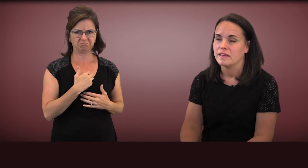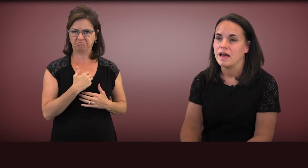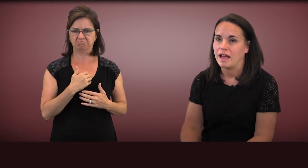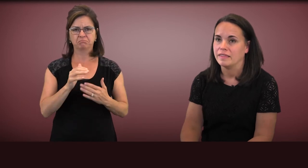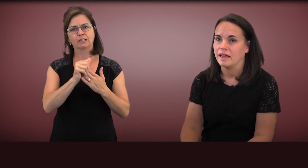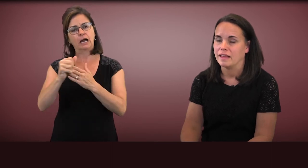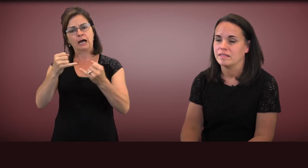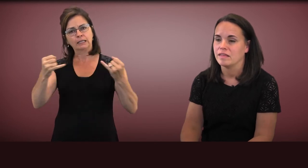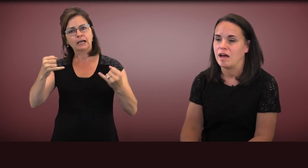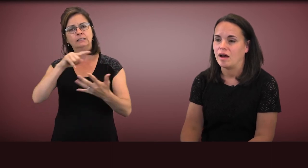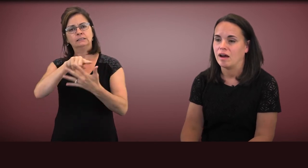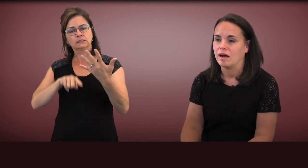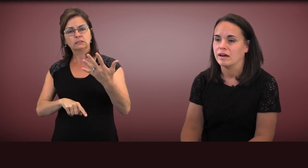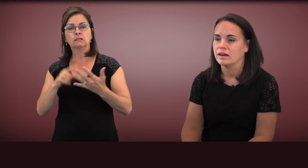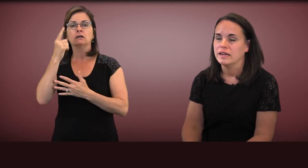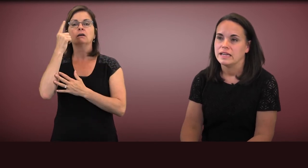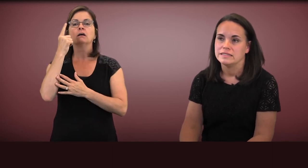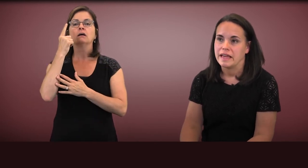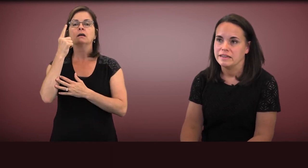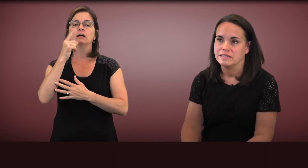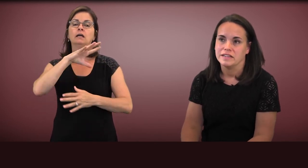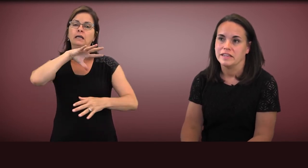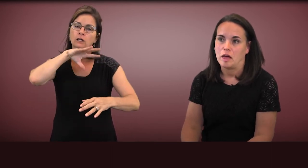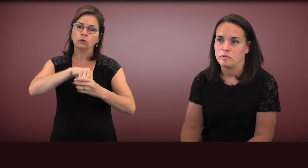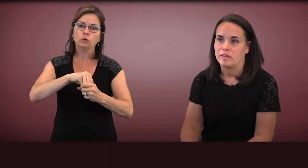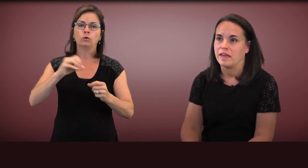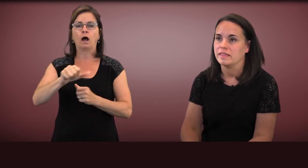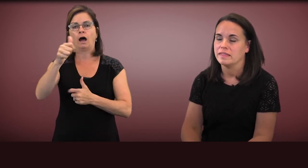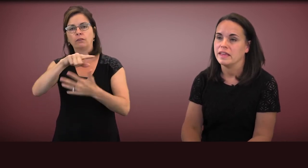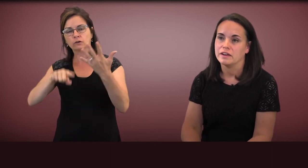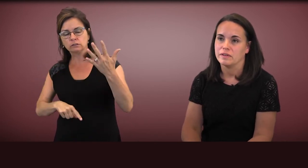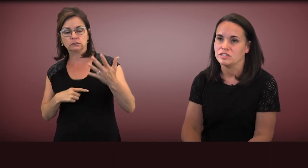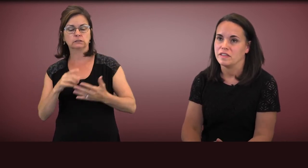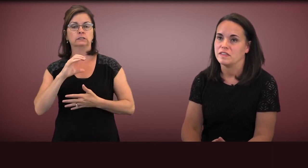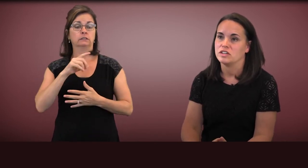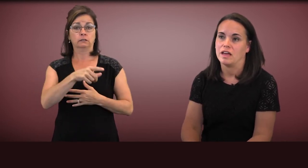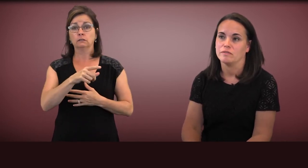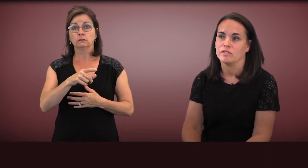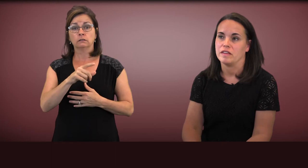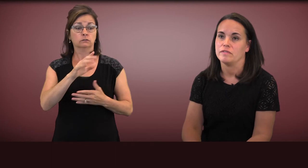The guidelines are intended to encapsulate the intervention that the child receives